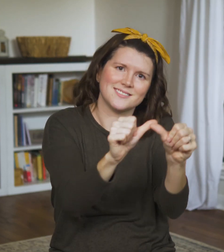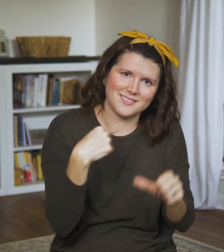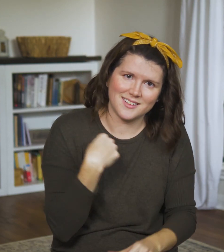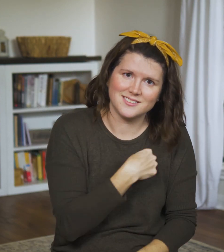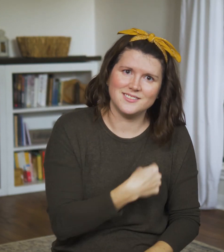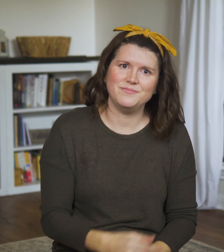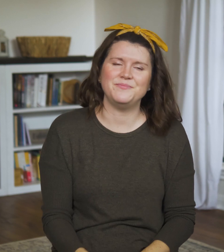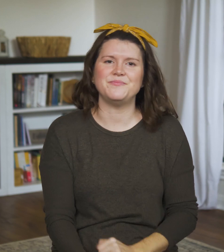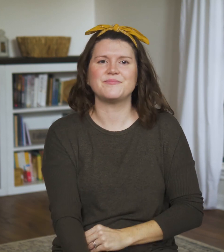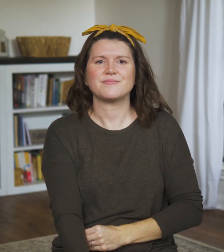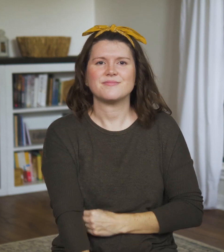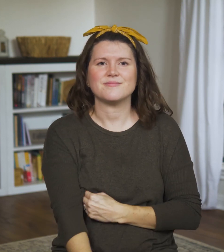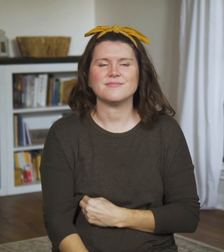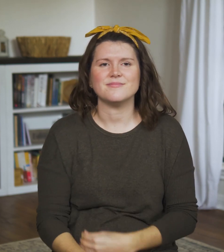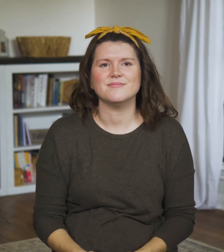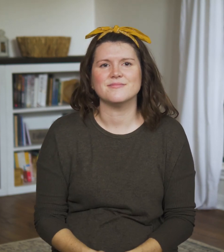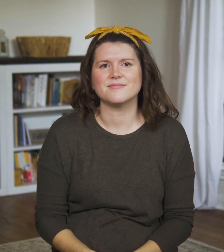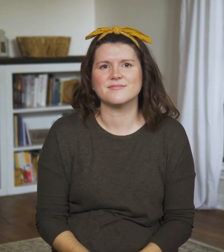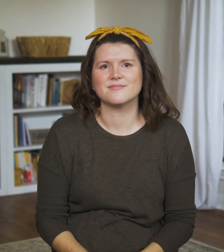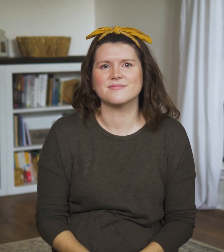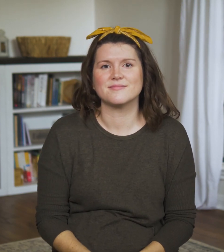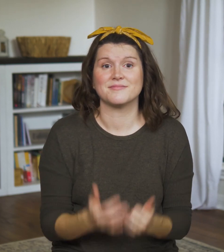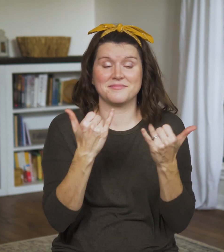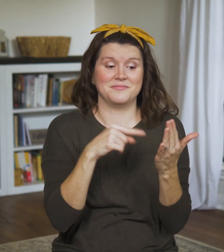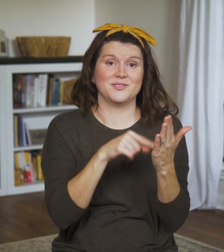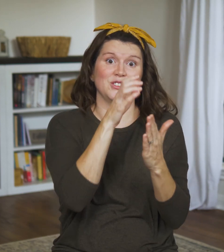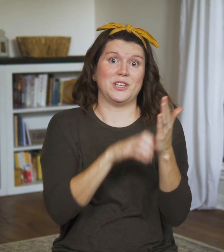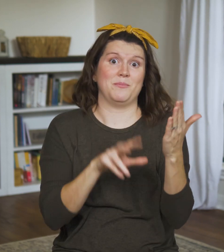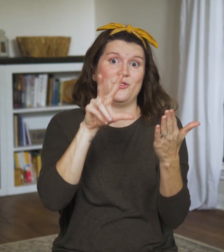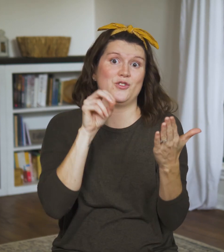There are two things in our lives that serve this purpose: